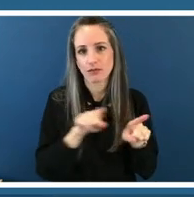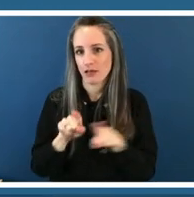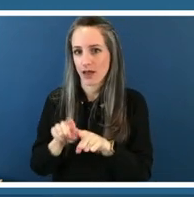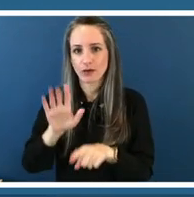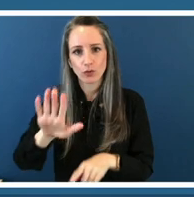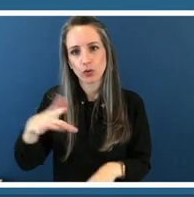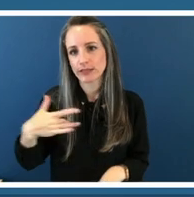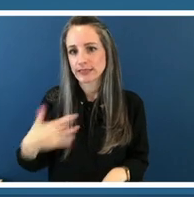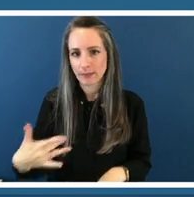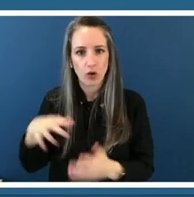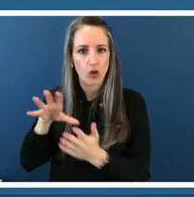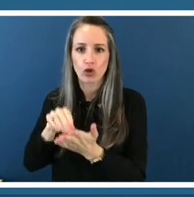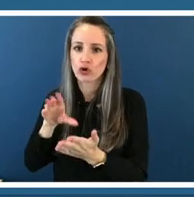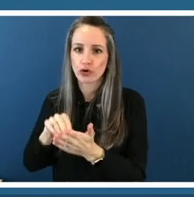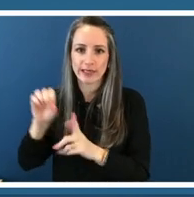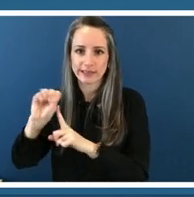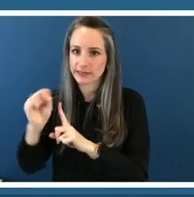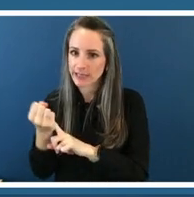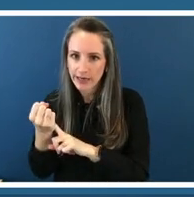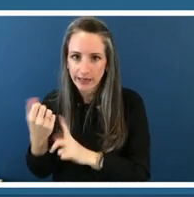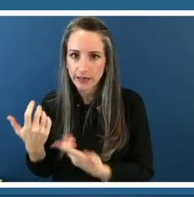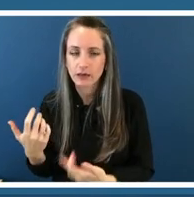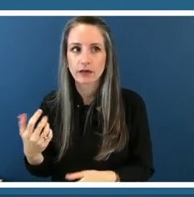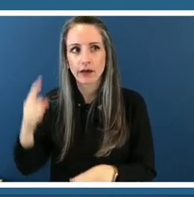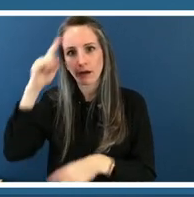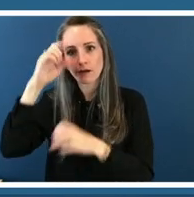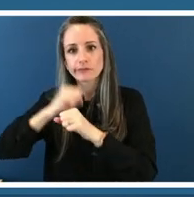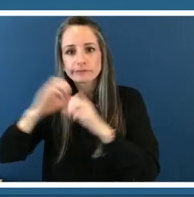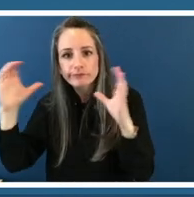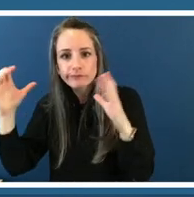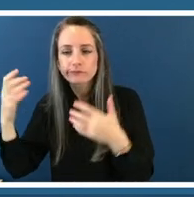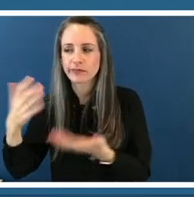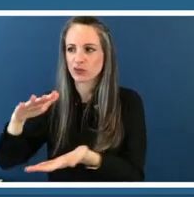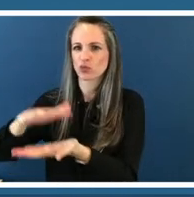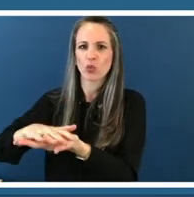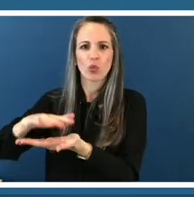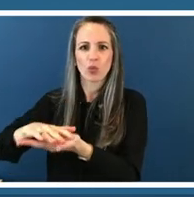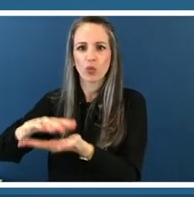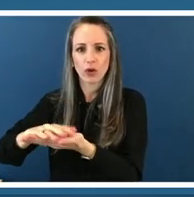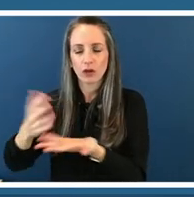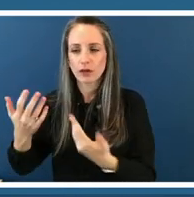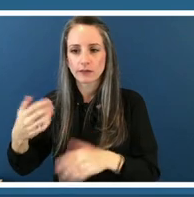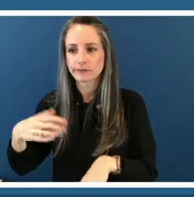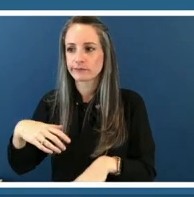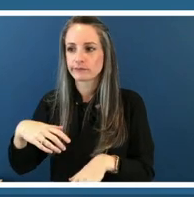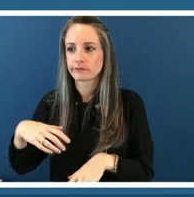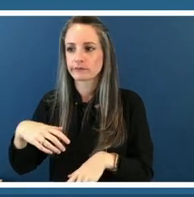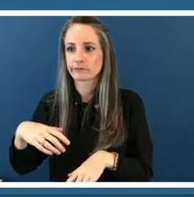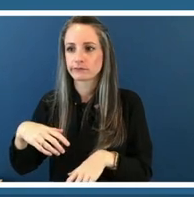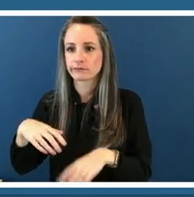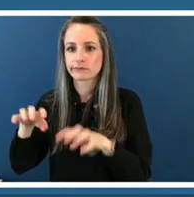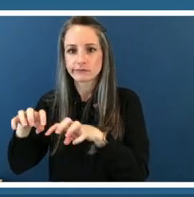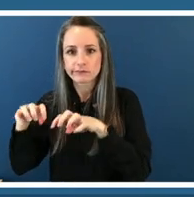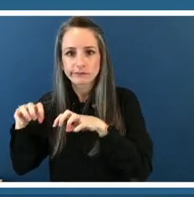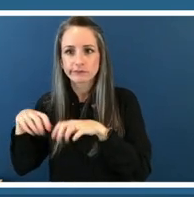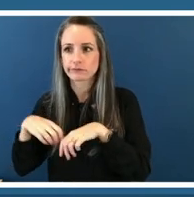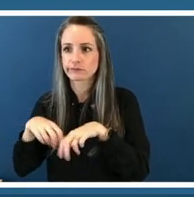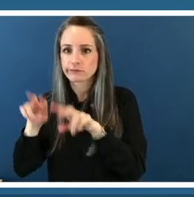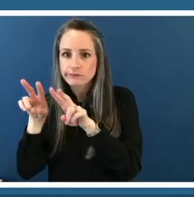learning setting that might be or shall i say school setting that could be kind